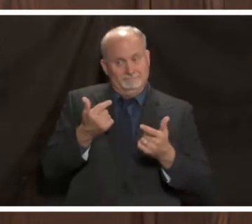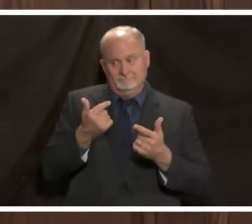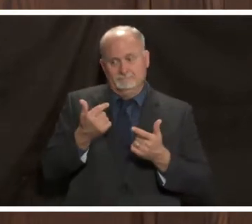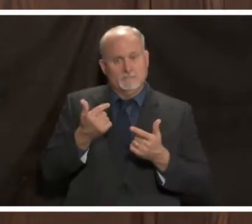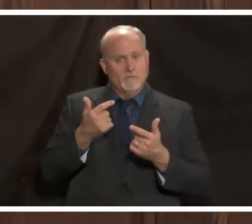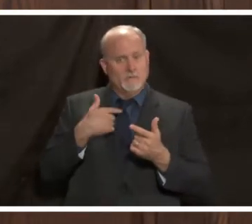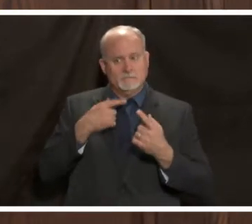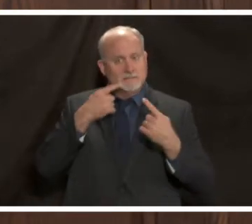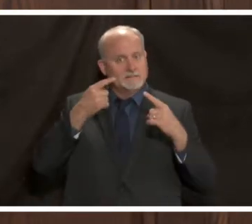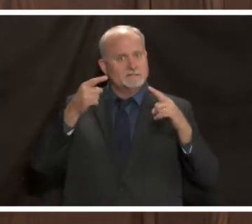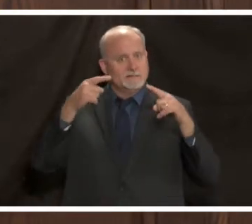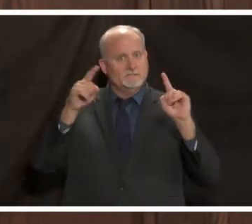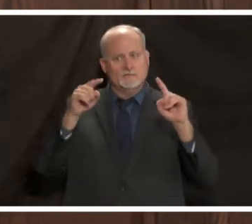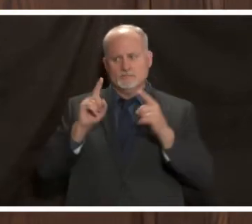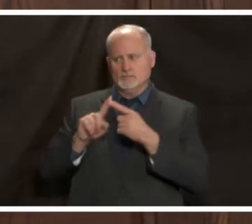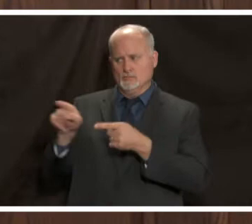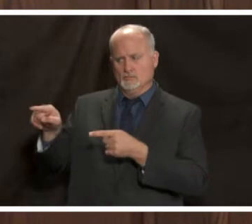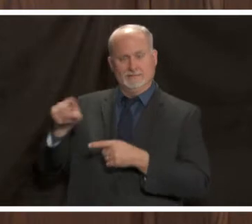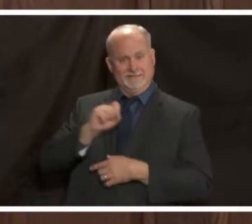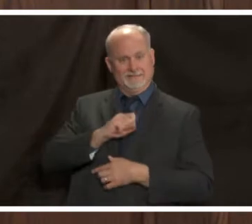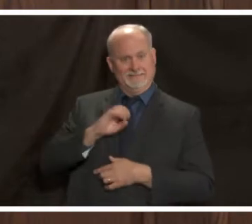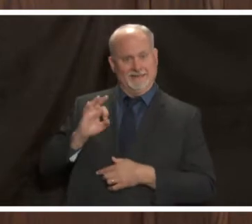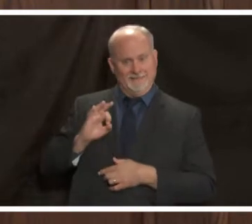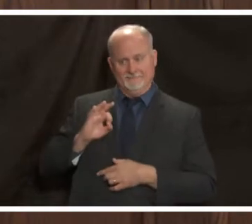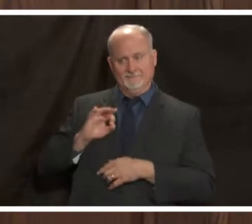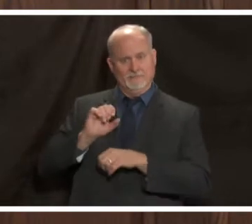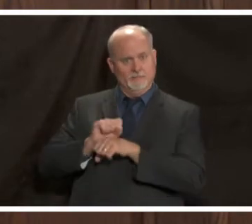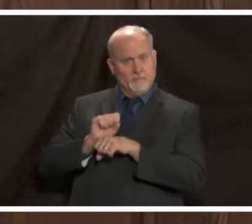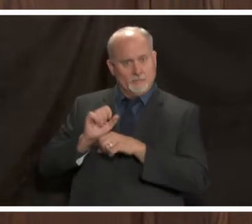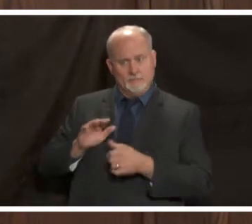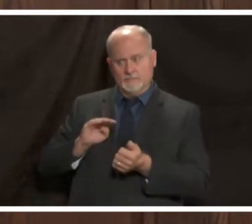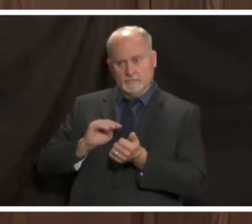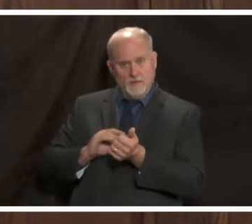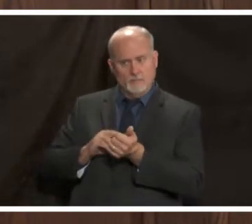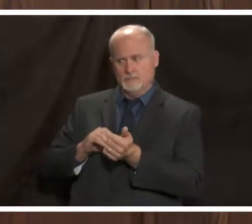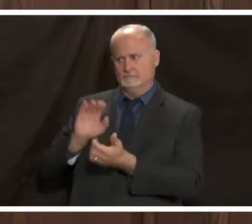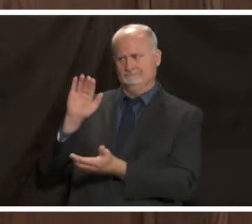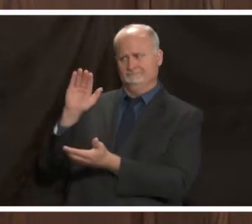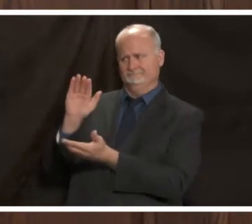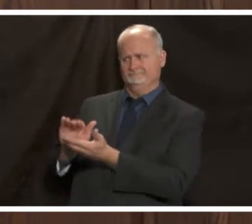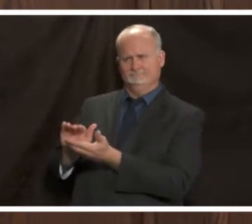keeping the employee cases down to a minimum we've had really good luck with that but here